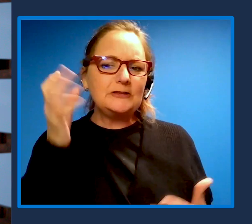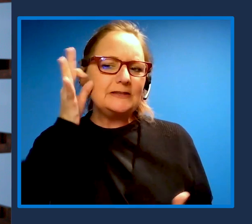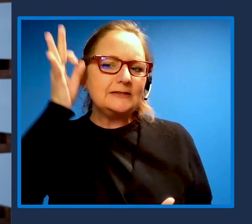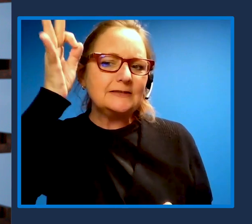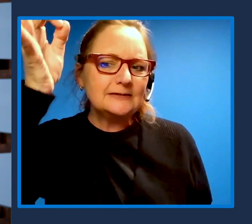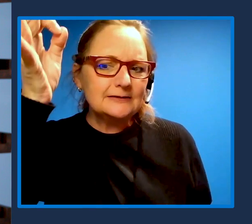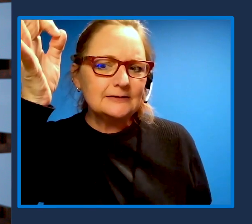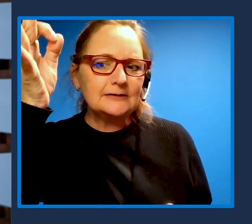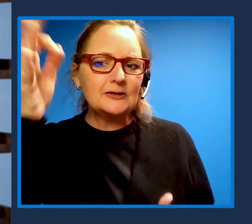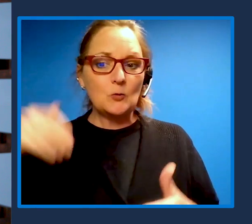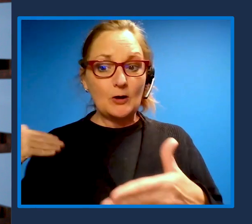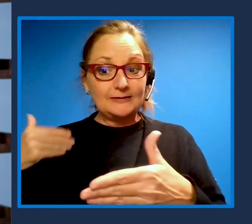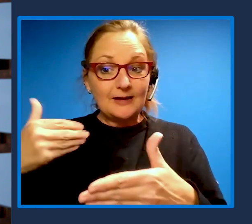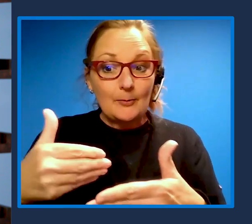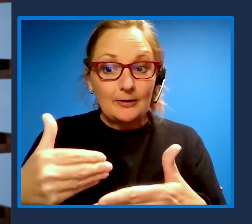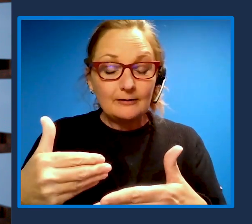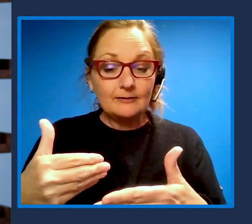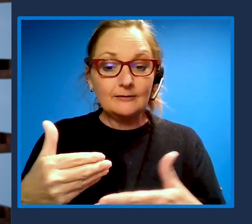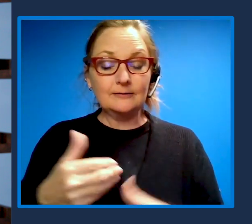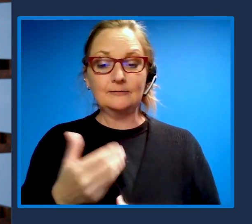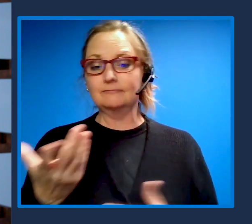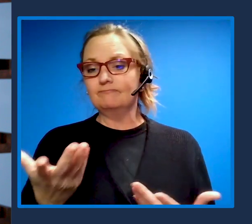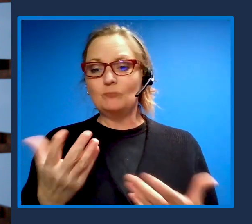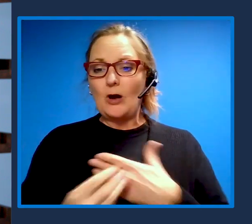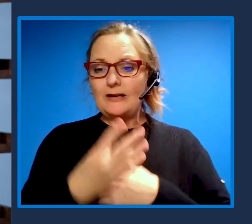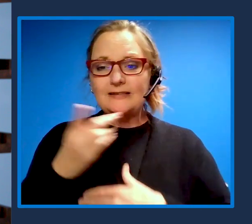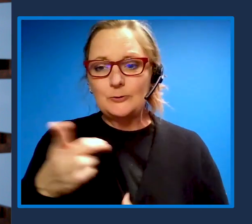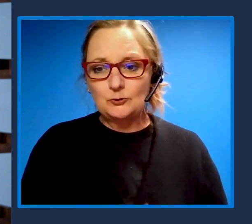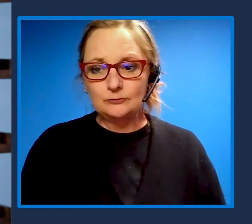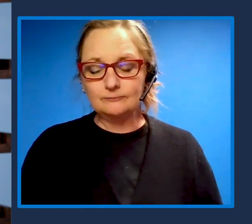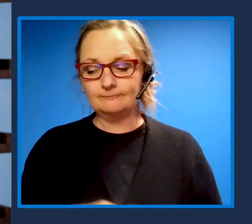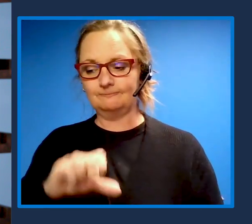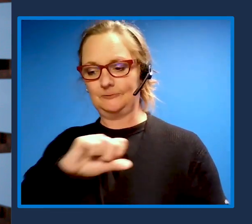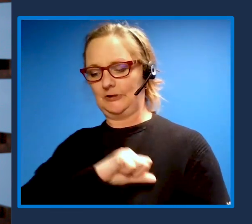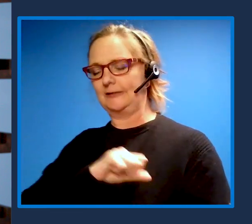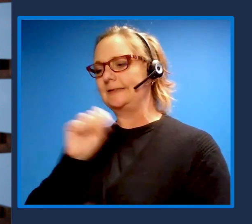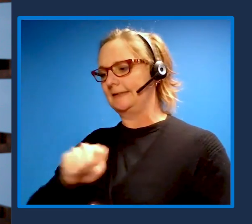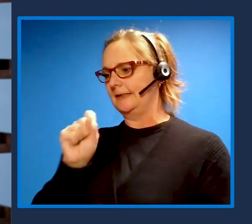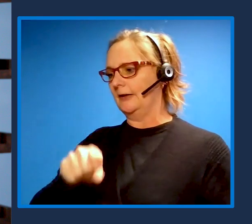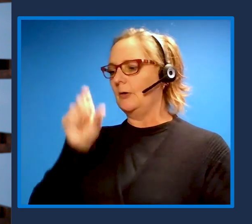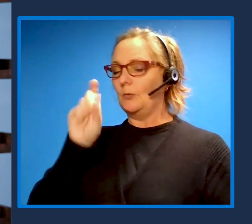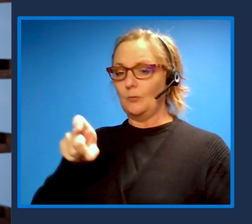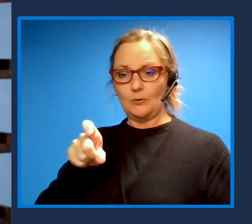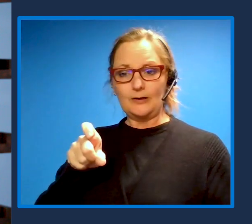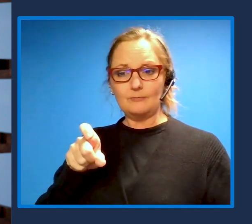Absolutely we must build accessibility, as you said by design as a foundation of our products